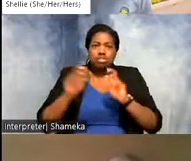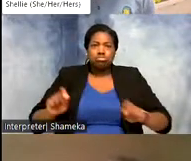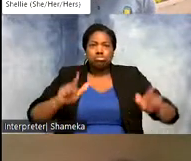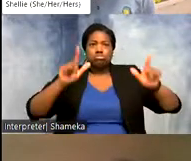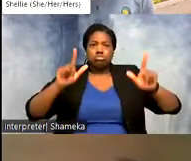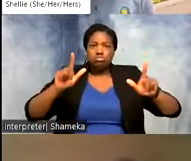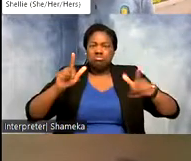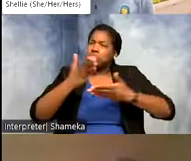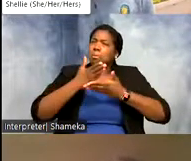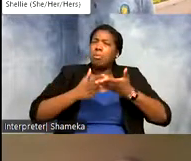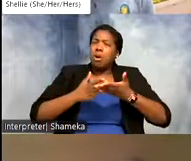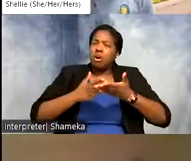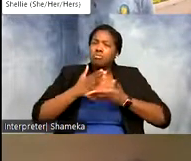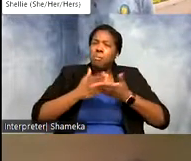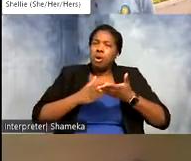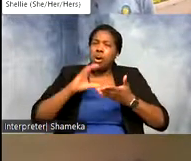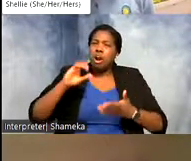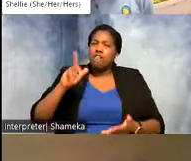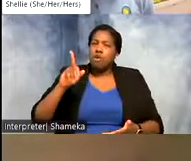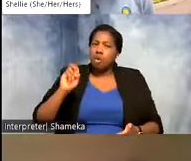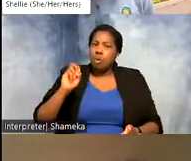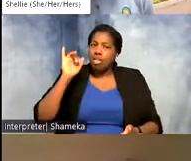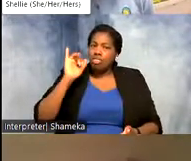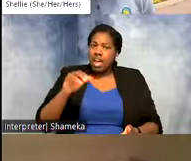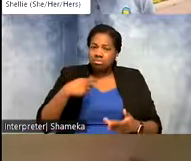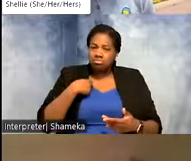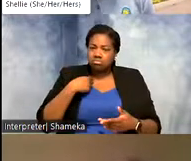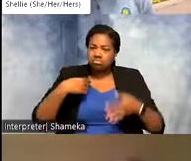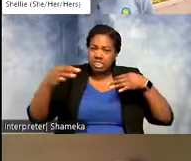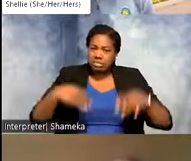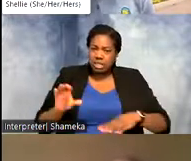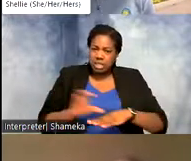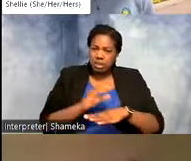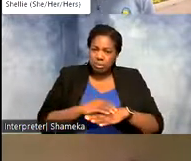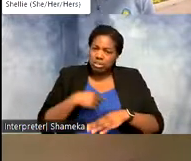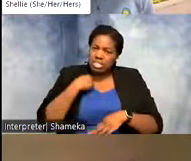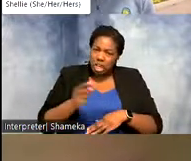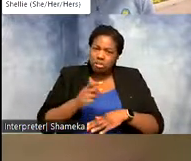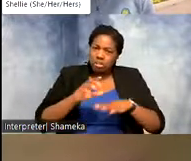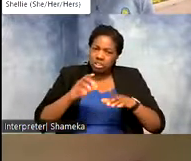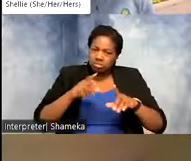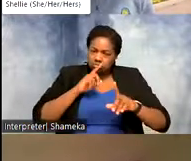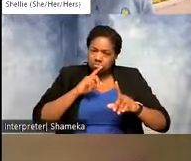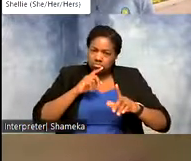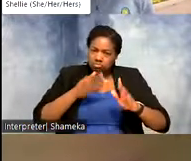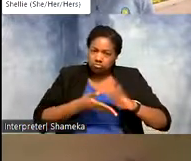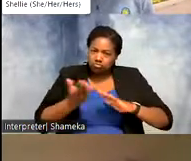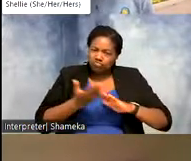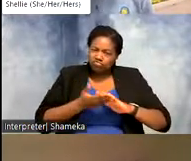portion of code and that code tells the computer what to do. So it takes data that just look like a